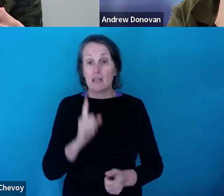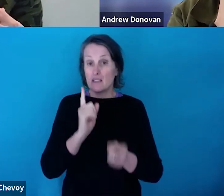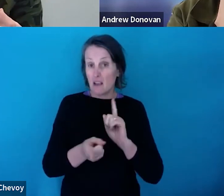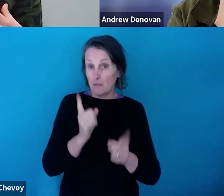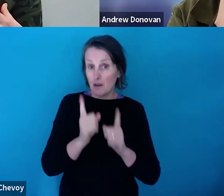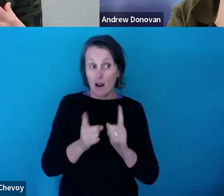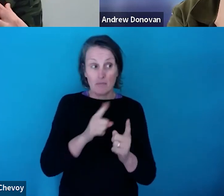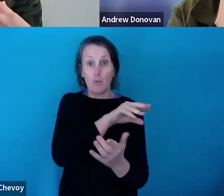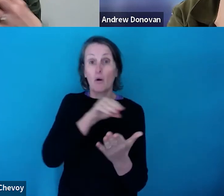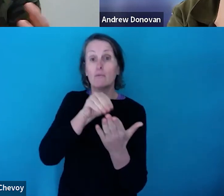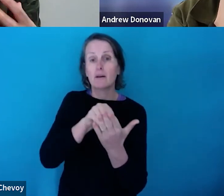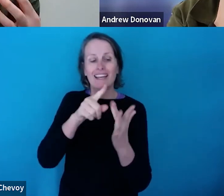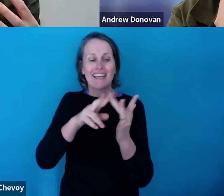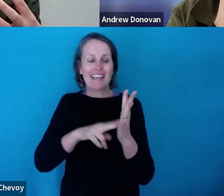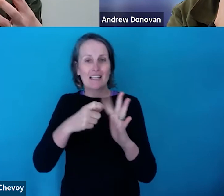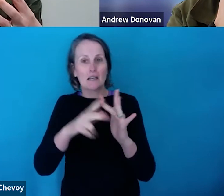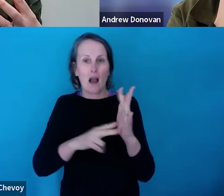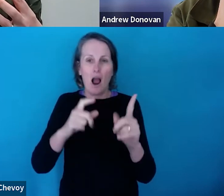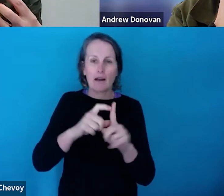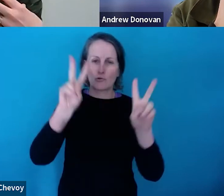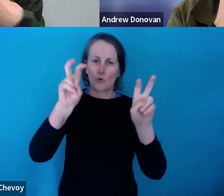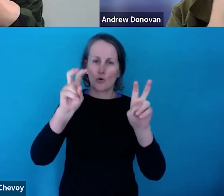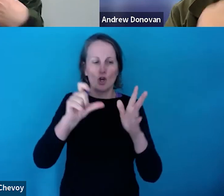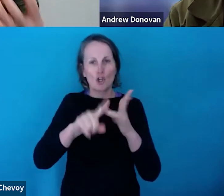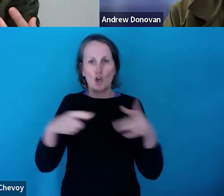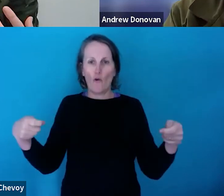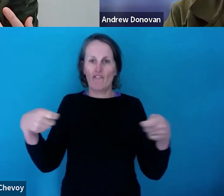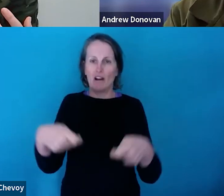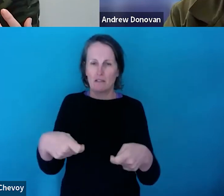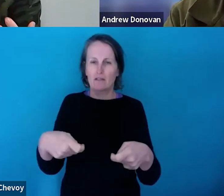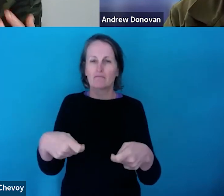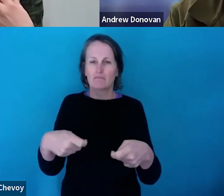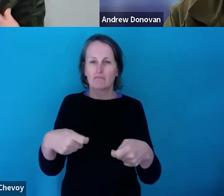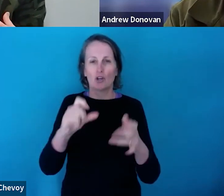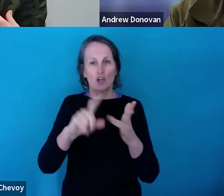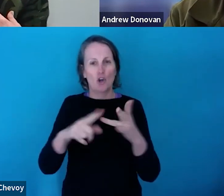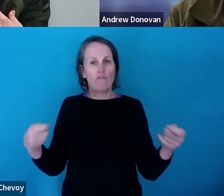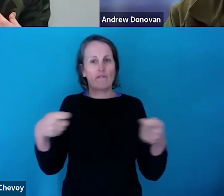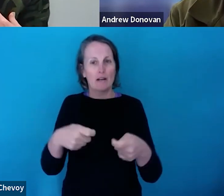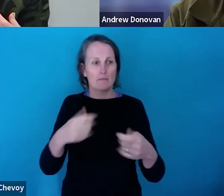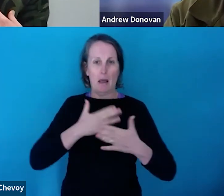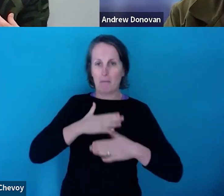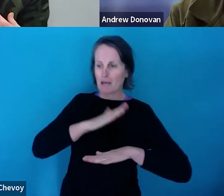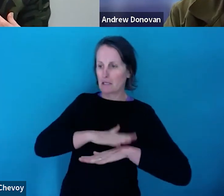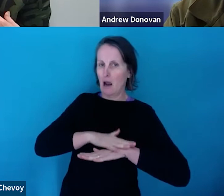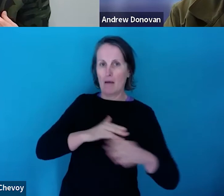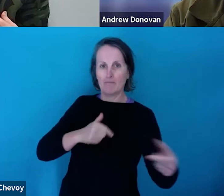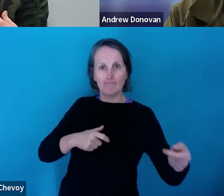that's a kind of co-funding, I'm bringing some co-funding to the table by giving my time for free.